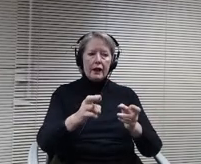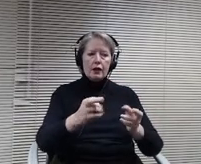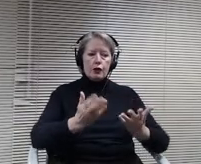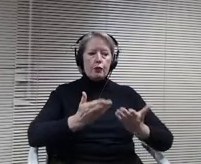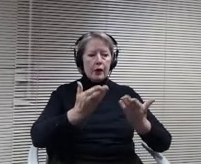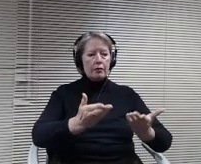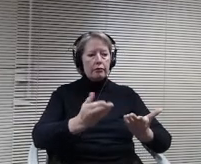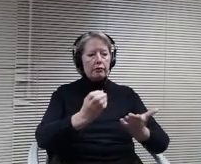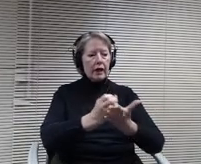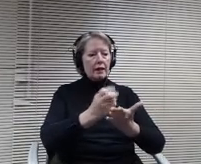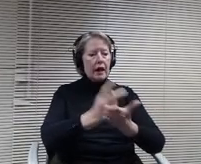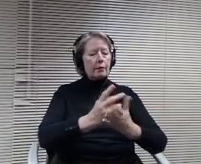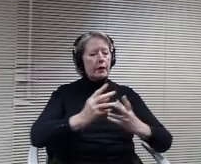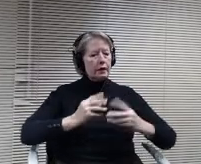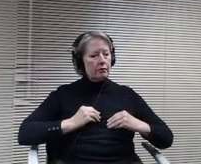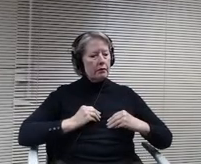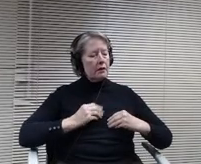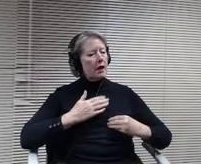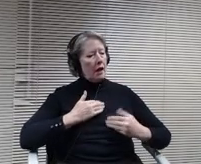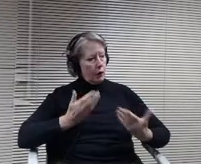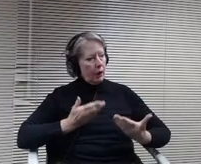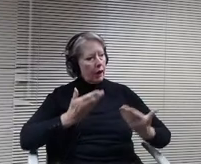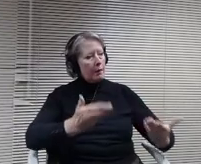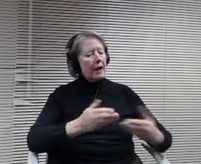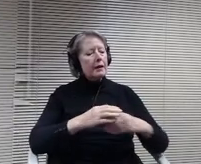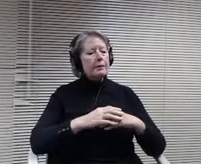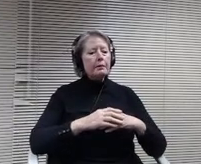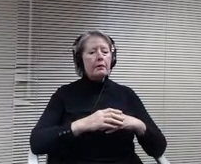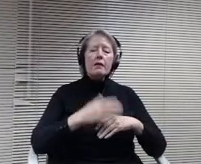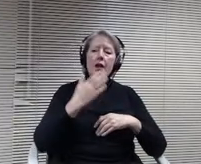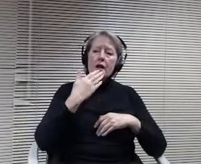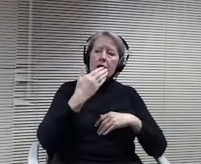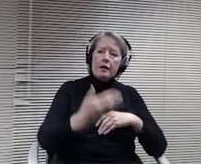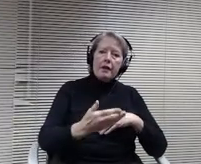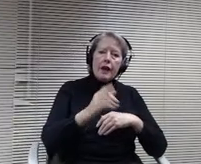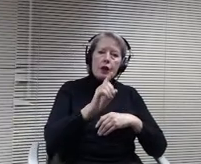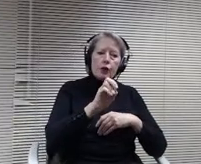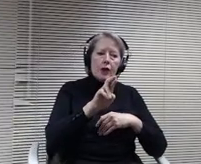Thank you Doctor person and thank you for your clarification on policy 514.